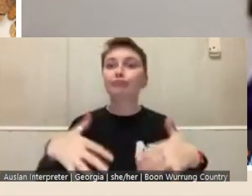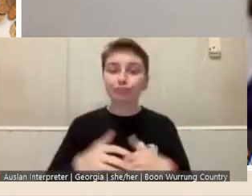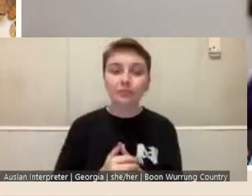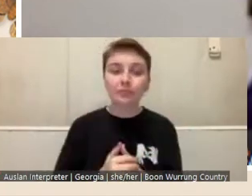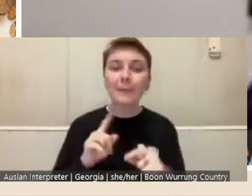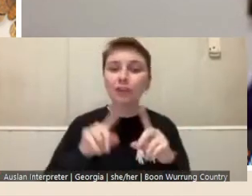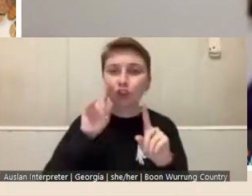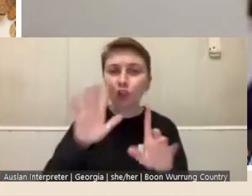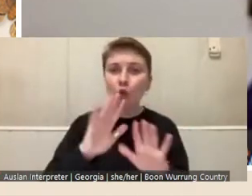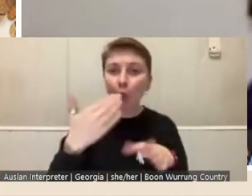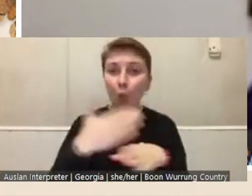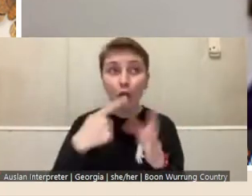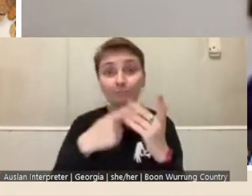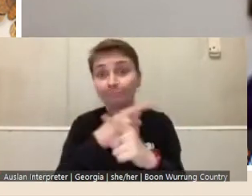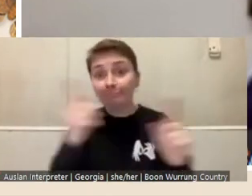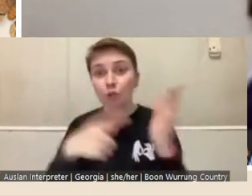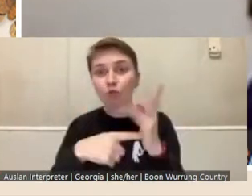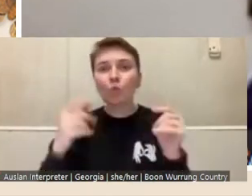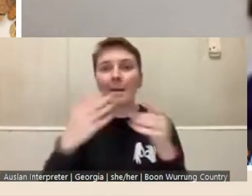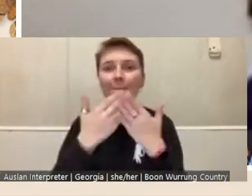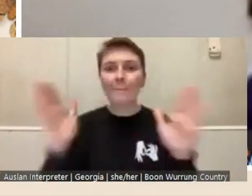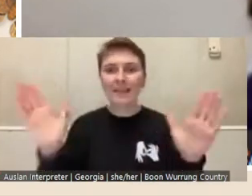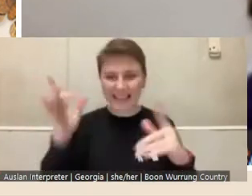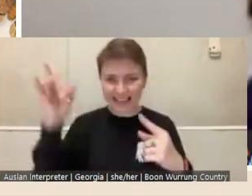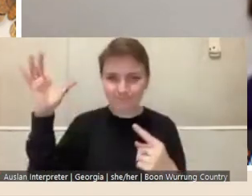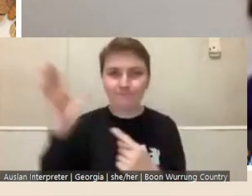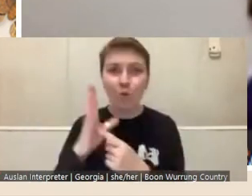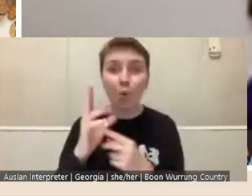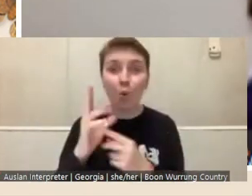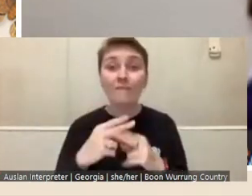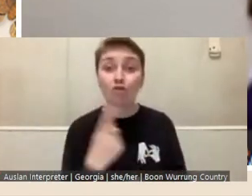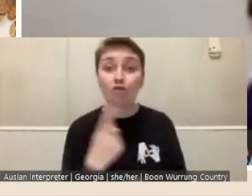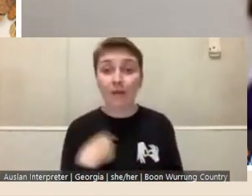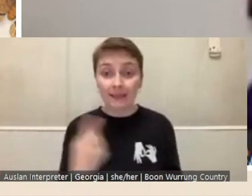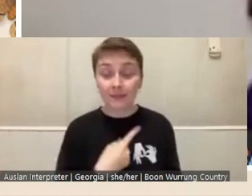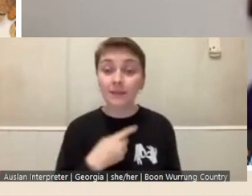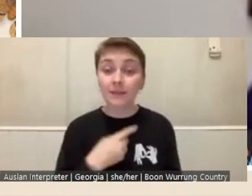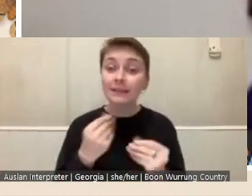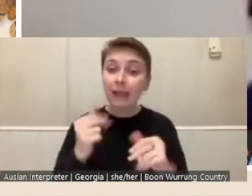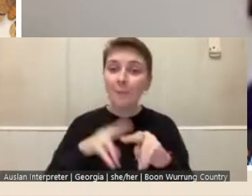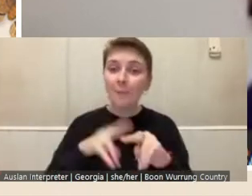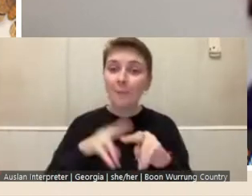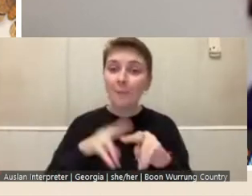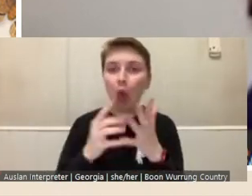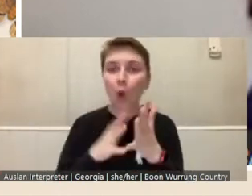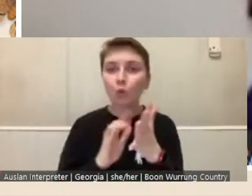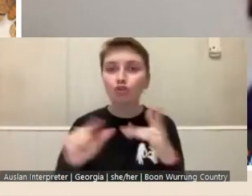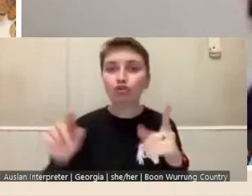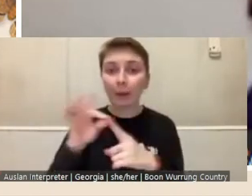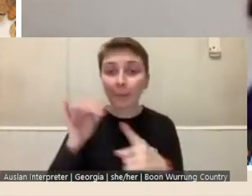is important for us. Some fellowships might result in a public-facing outcome at the library,